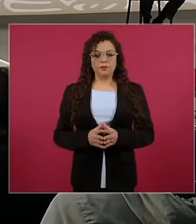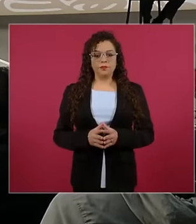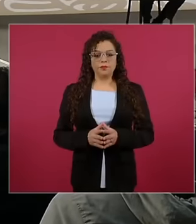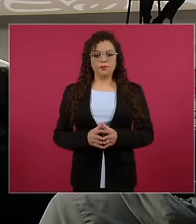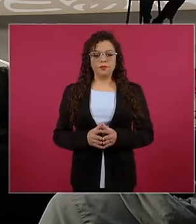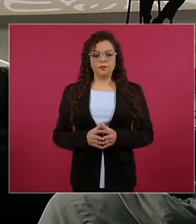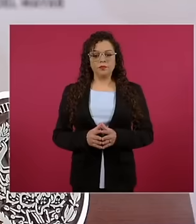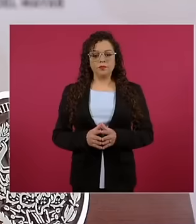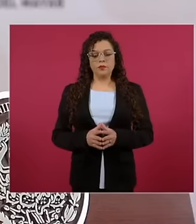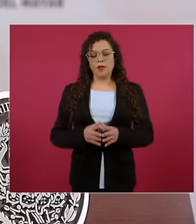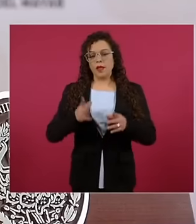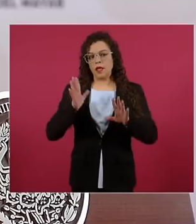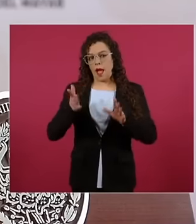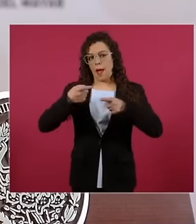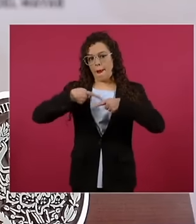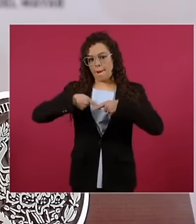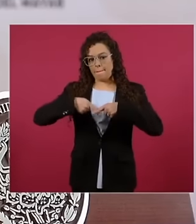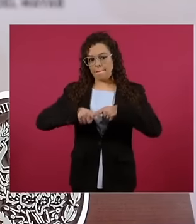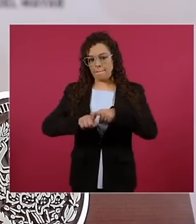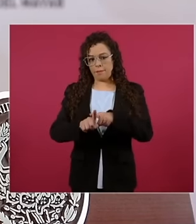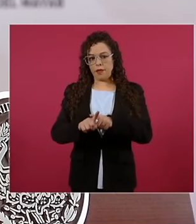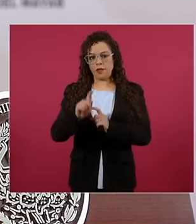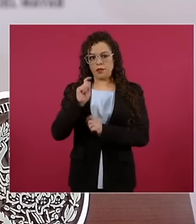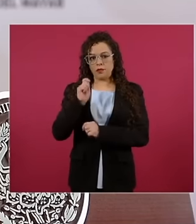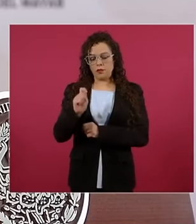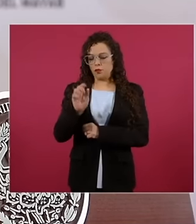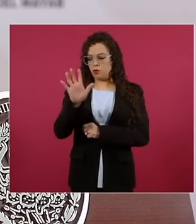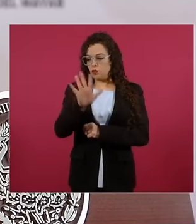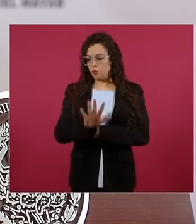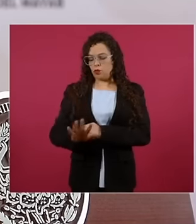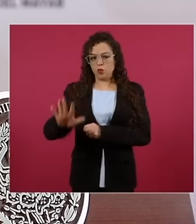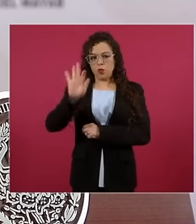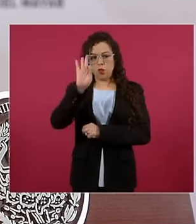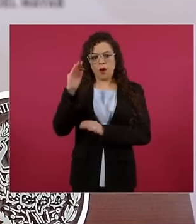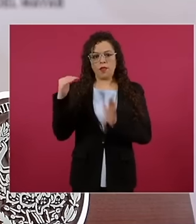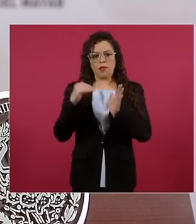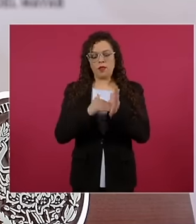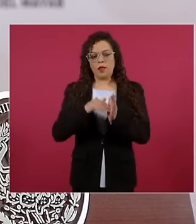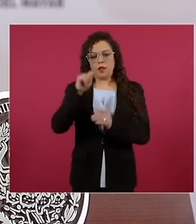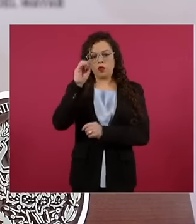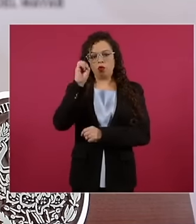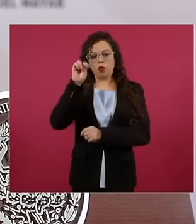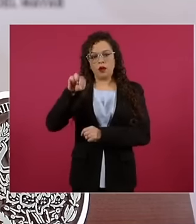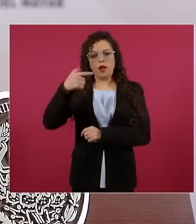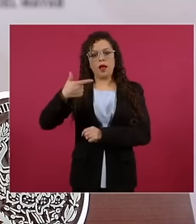The movement of interoceanic cargo has already begun with 40,000 tons of grain that Through